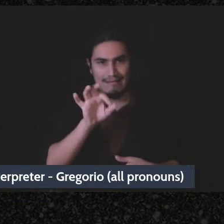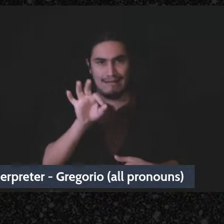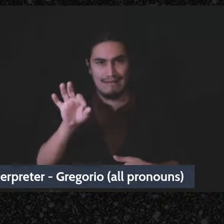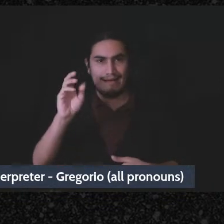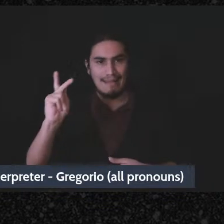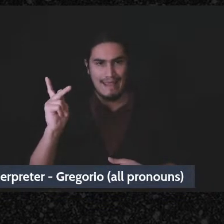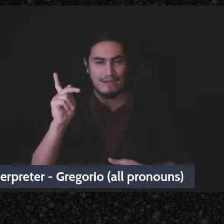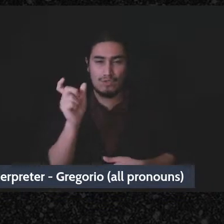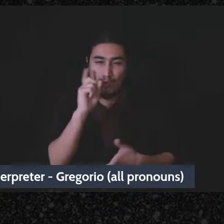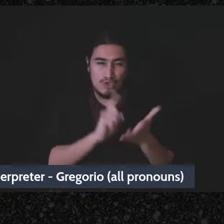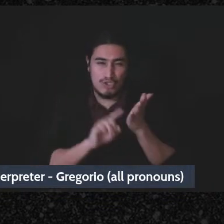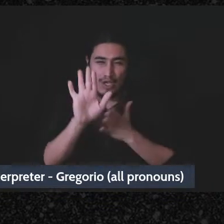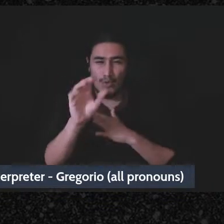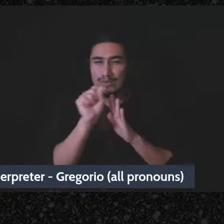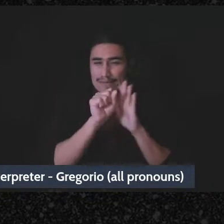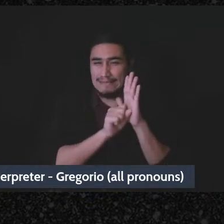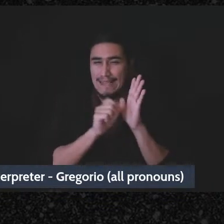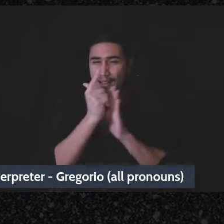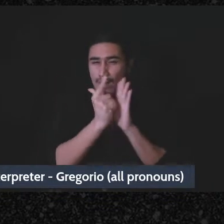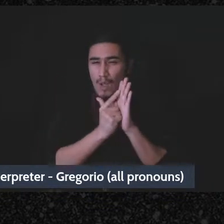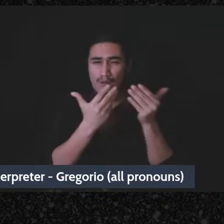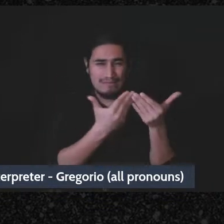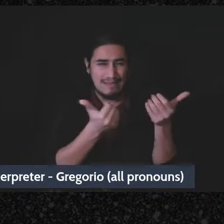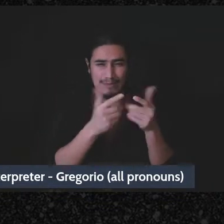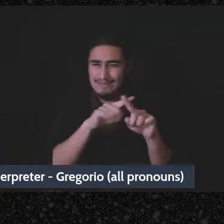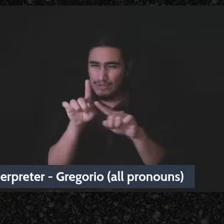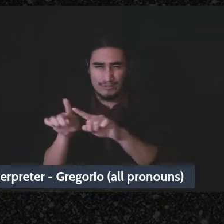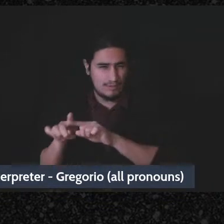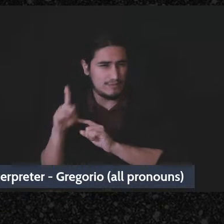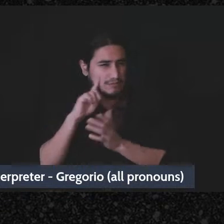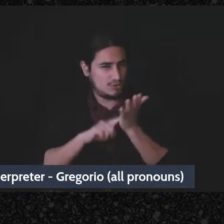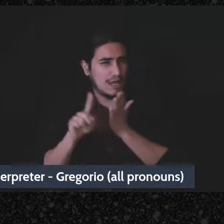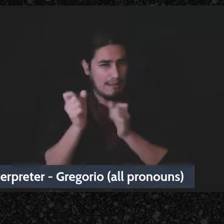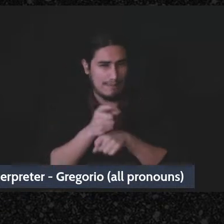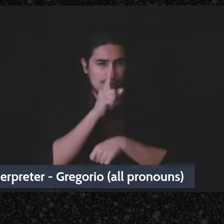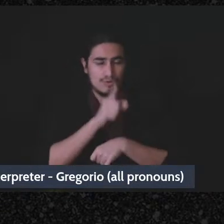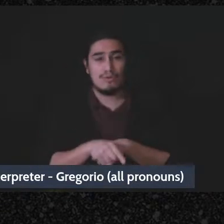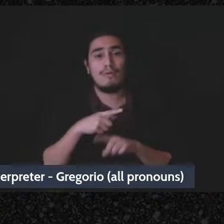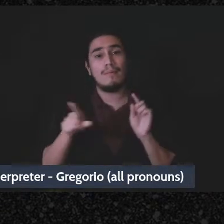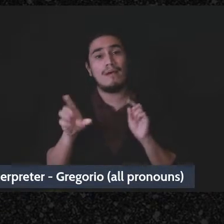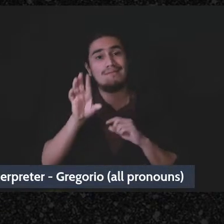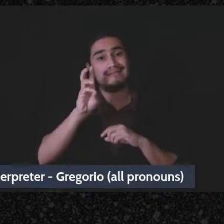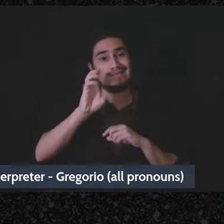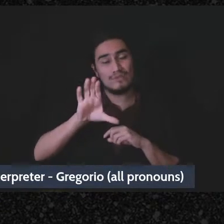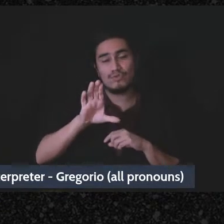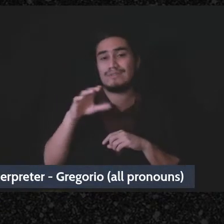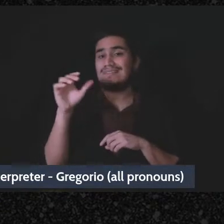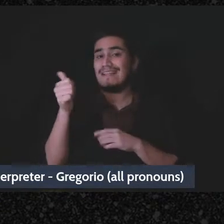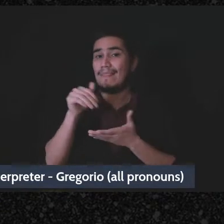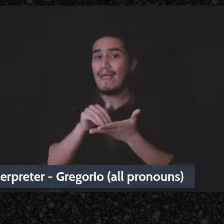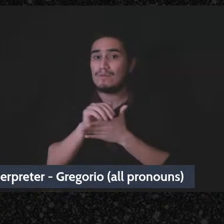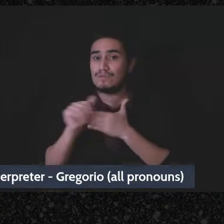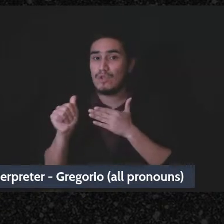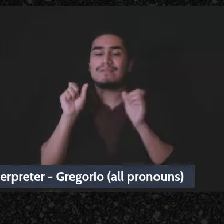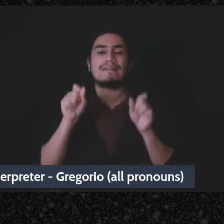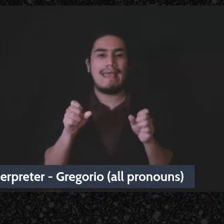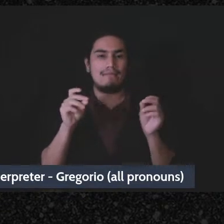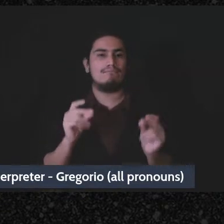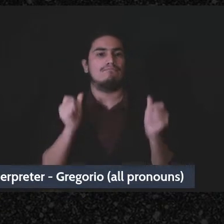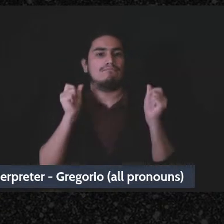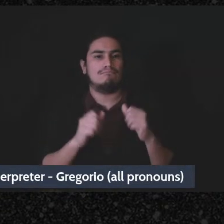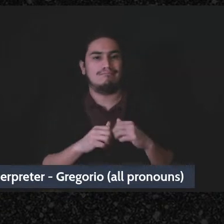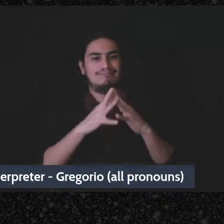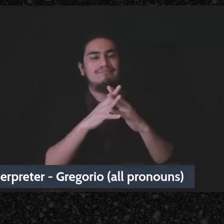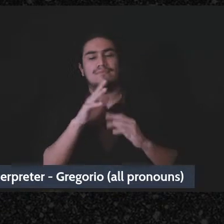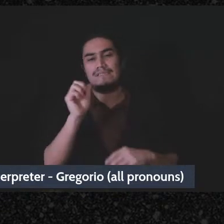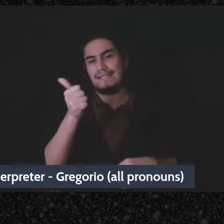but in at least nine states payments of 600 or a thousand dollars can trigger that 1099. So in-in